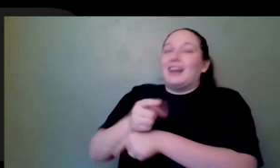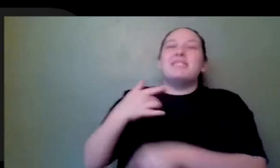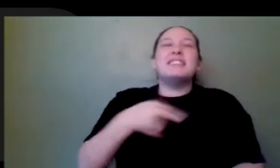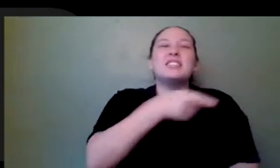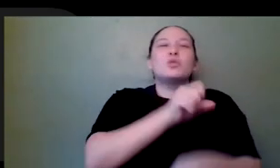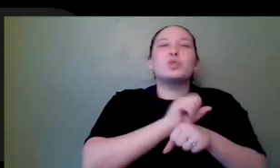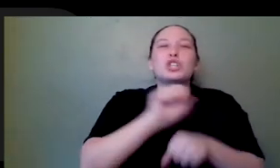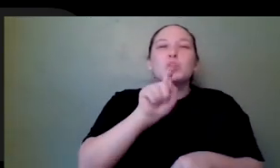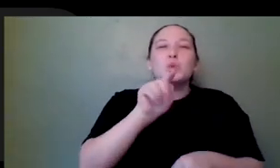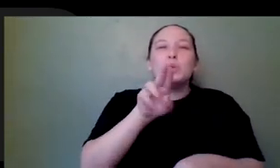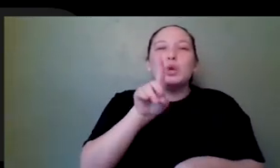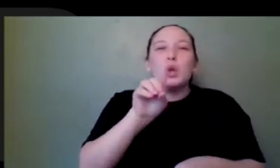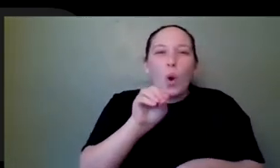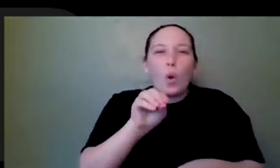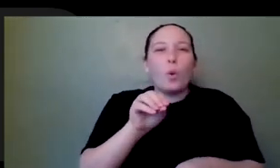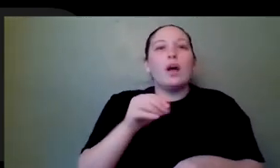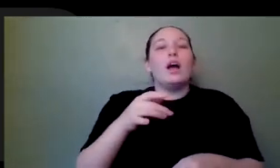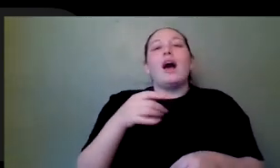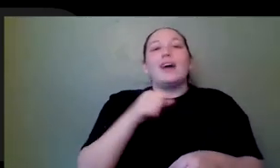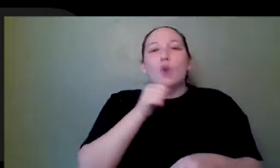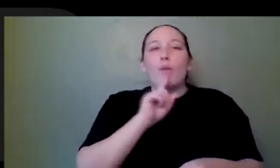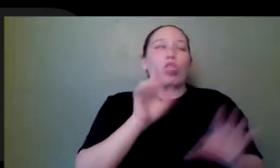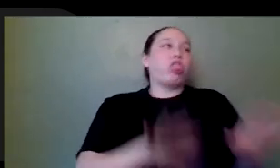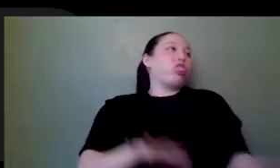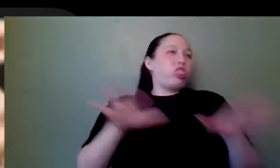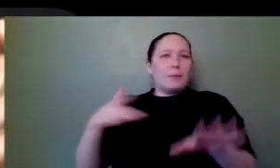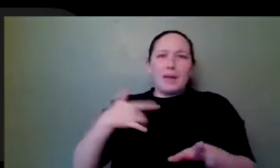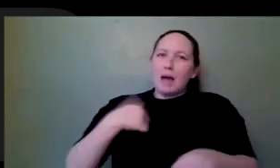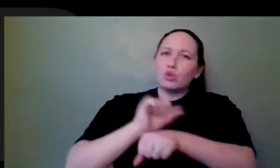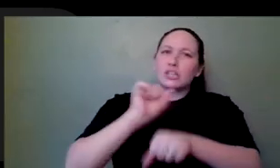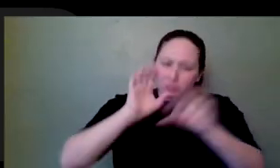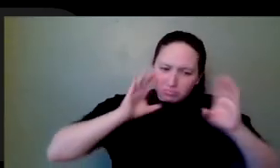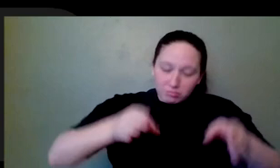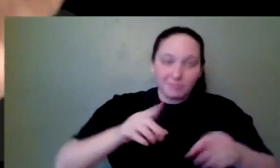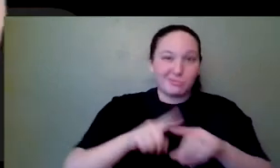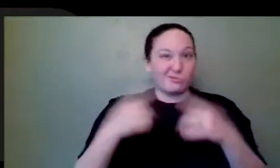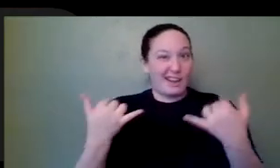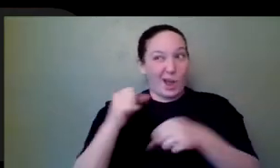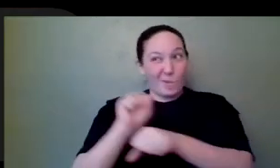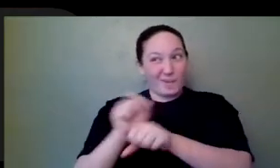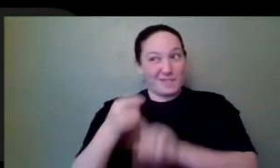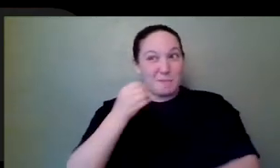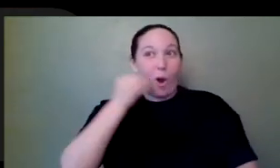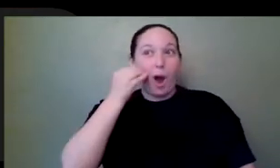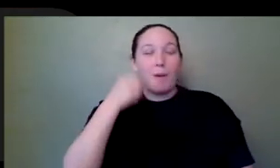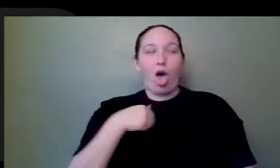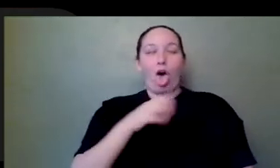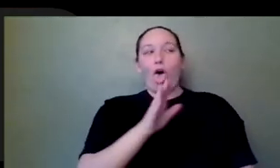You probably don't slack off as much as you want, but I bet there's a lot of people working from home right now are like no one can see that I'm going to go to the kitchen real quick and make a